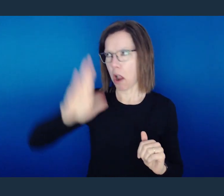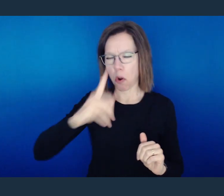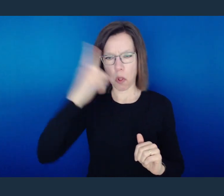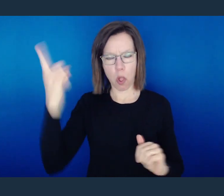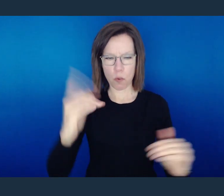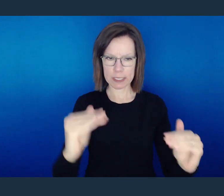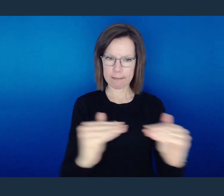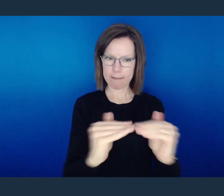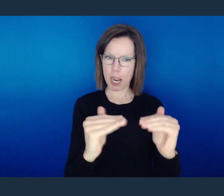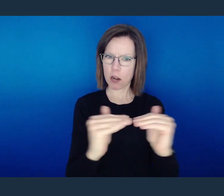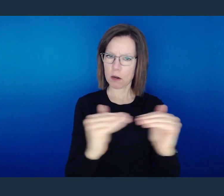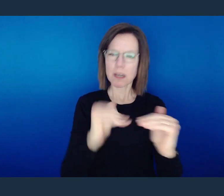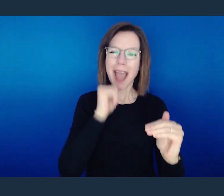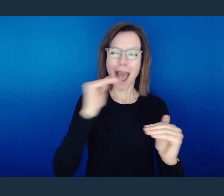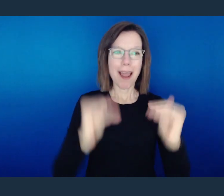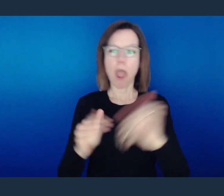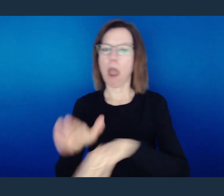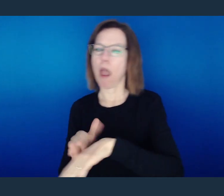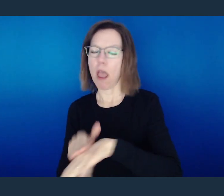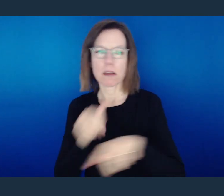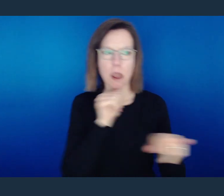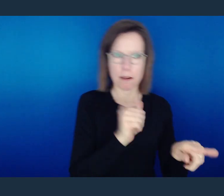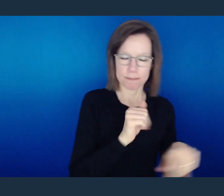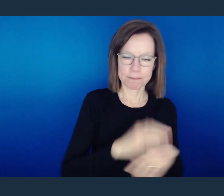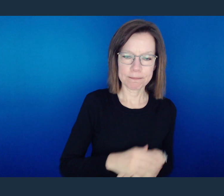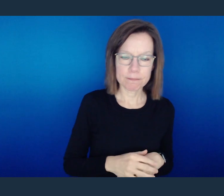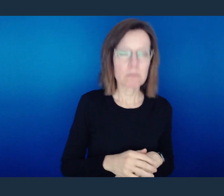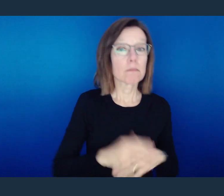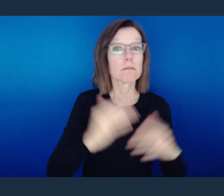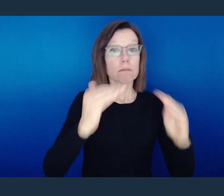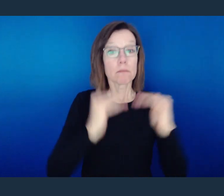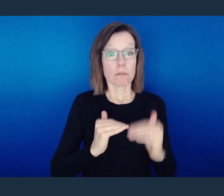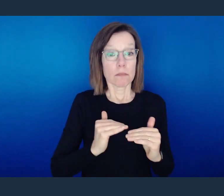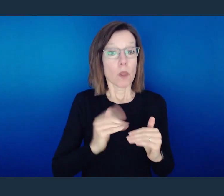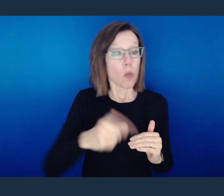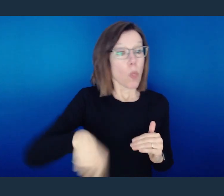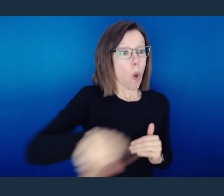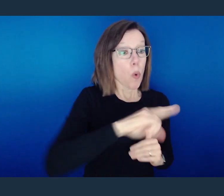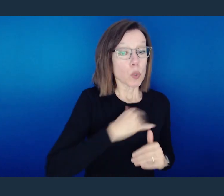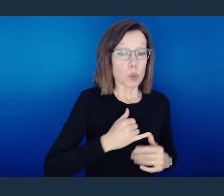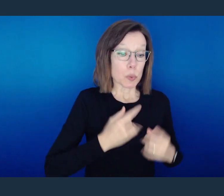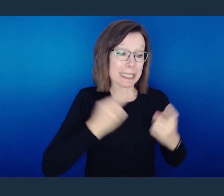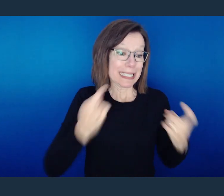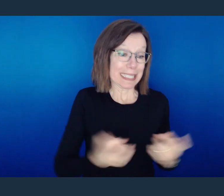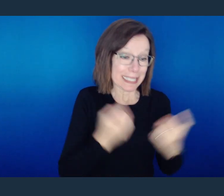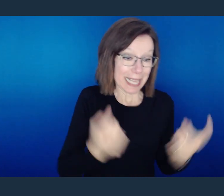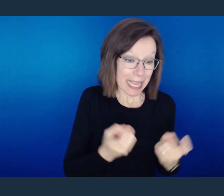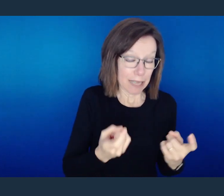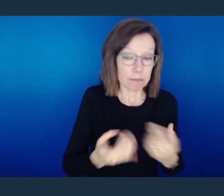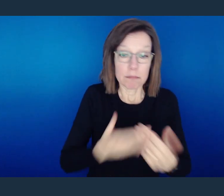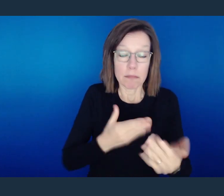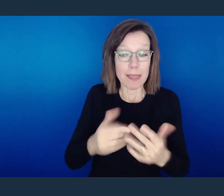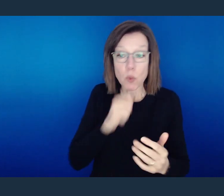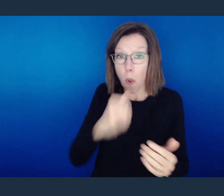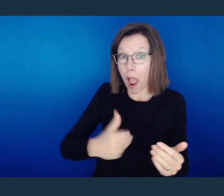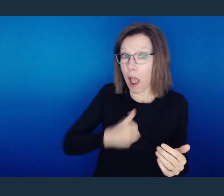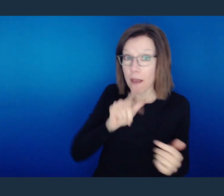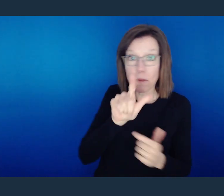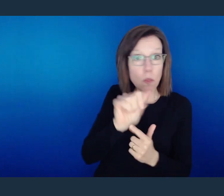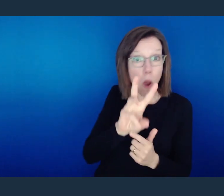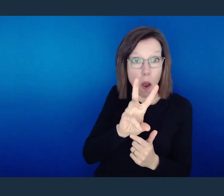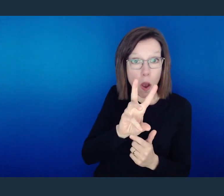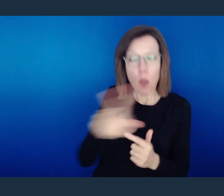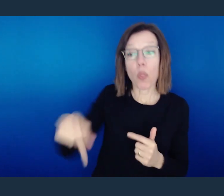For all who have sinned without the law will also perish without the law, and all who have